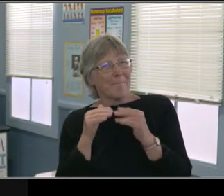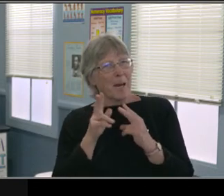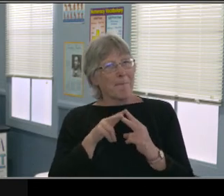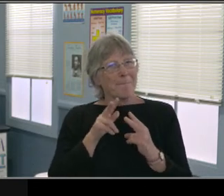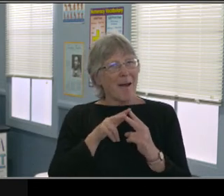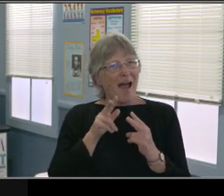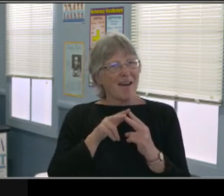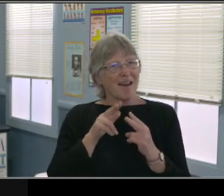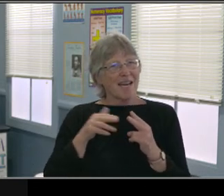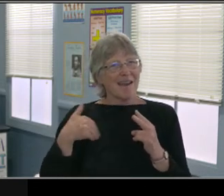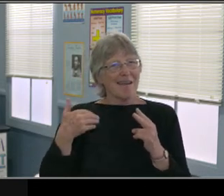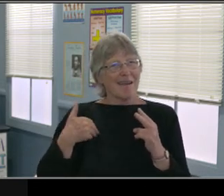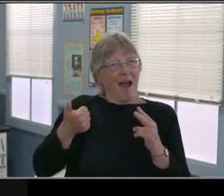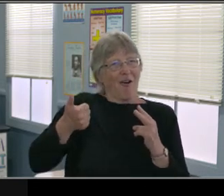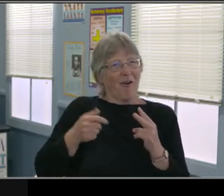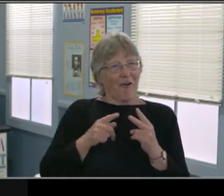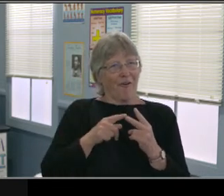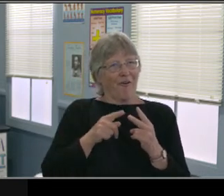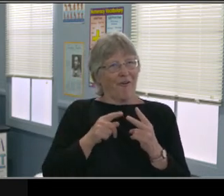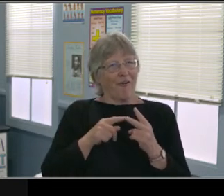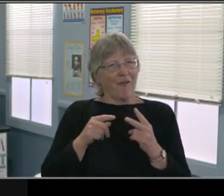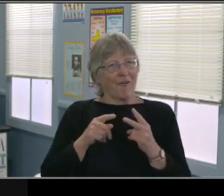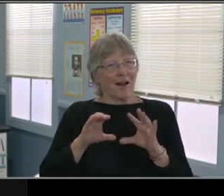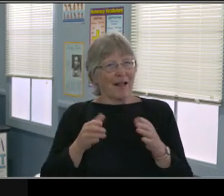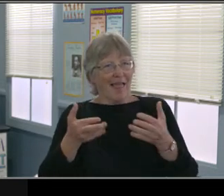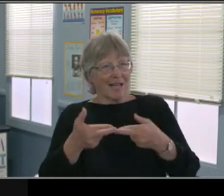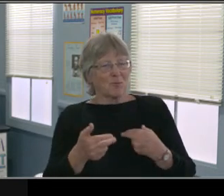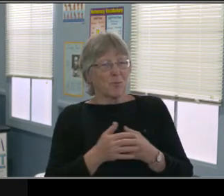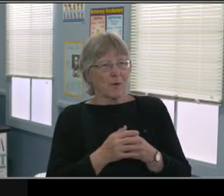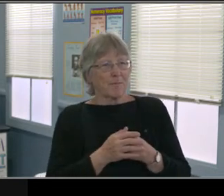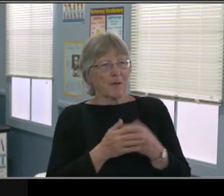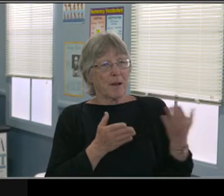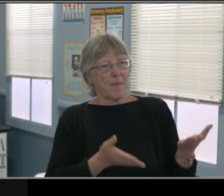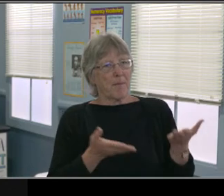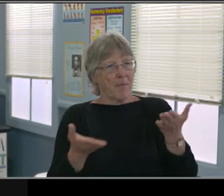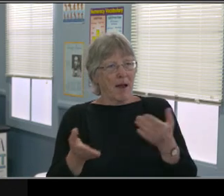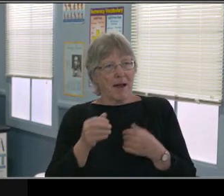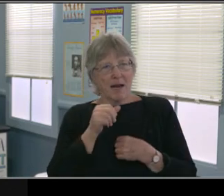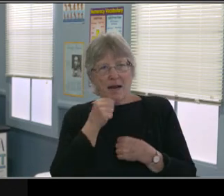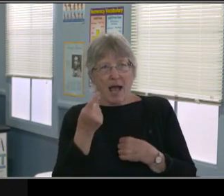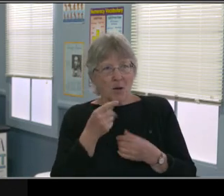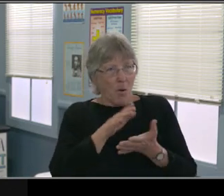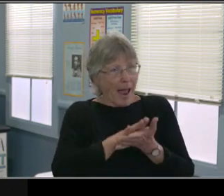It doesn't mean that it doesn't affect all of us. So I think the more support we have out there,